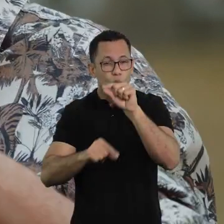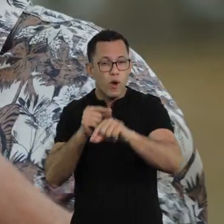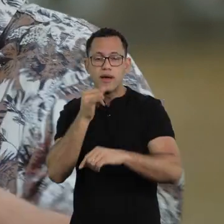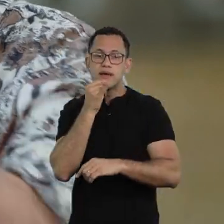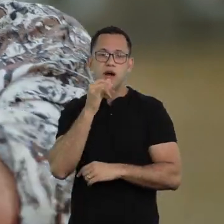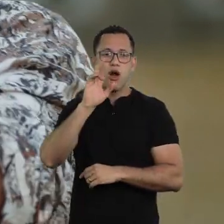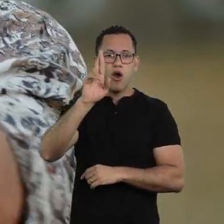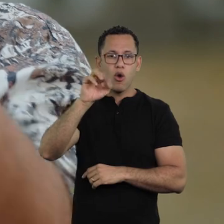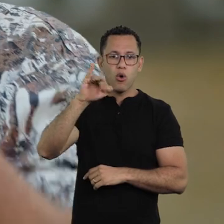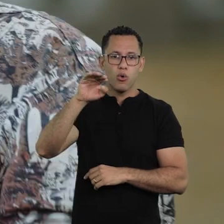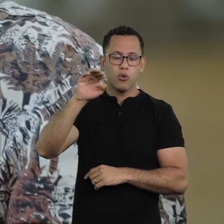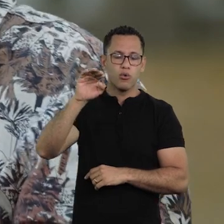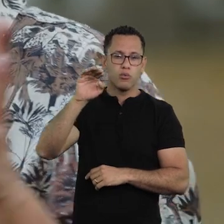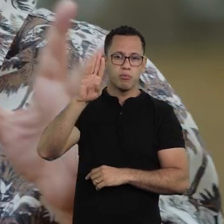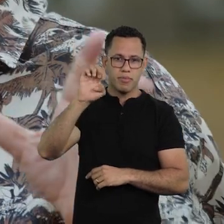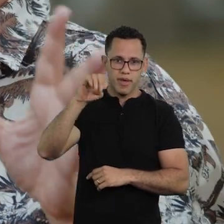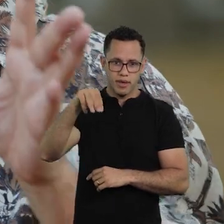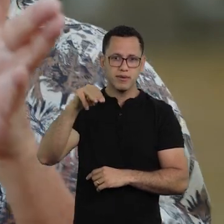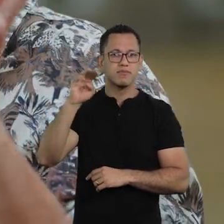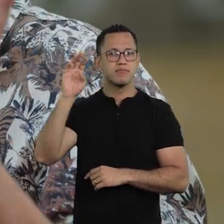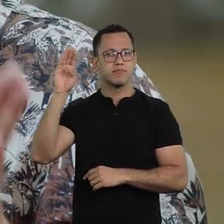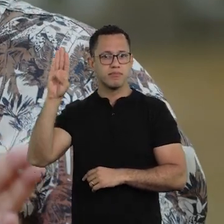those who wrote like Rubem Braga, etc.